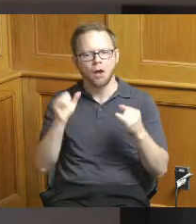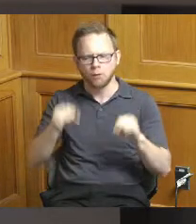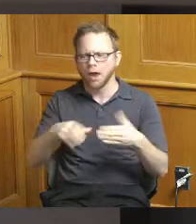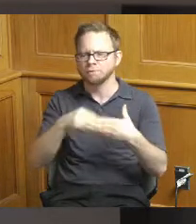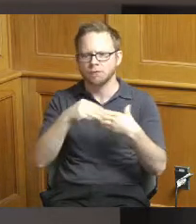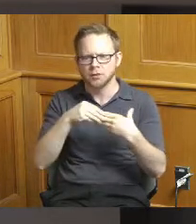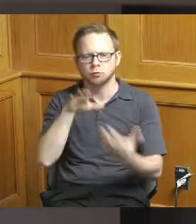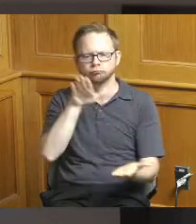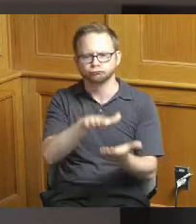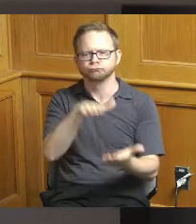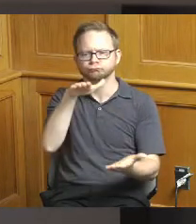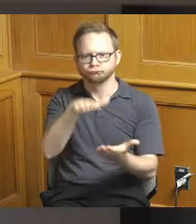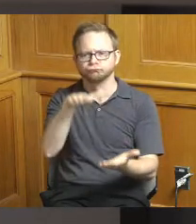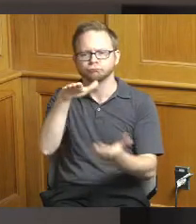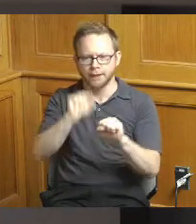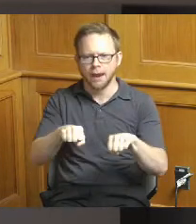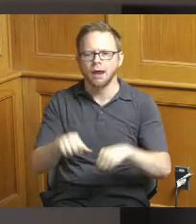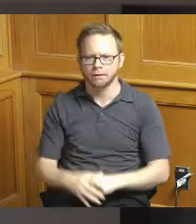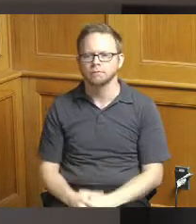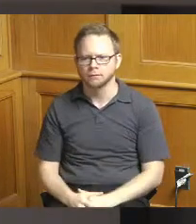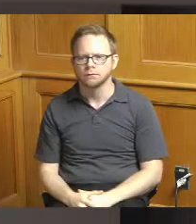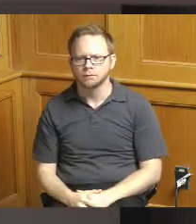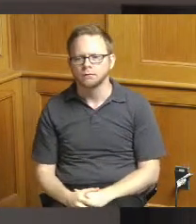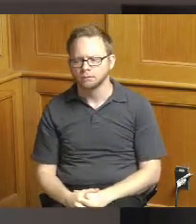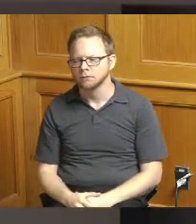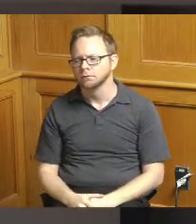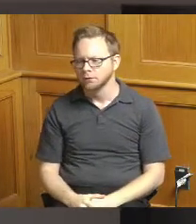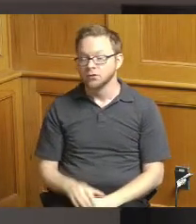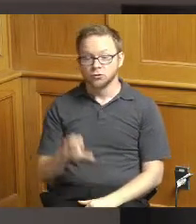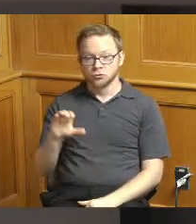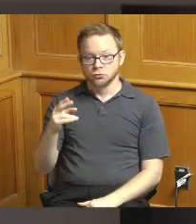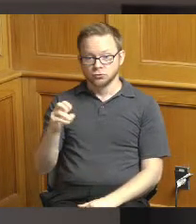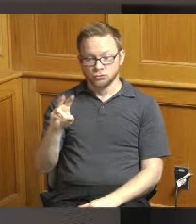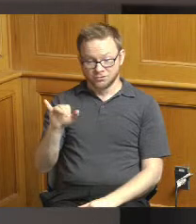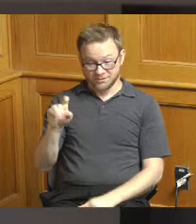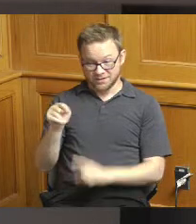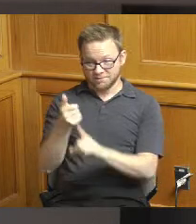so Cheviot actually applied for a pretty extensive facade improvement